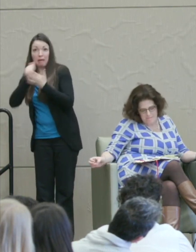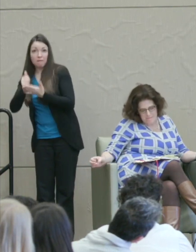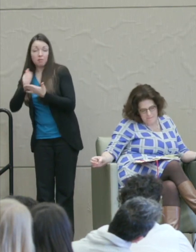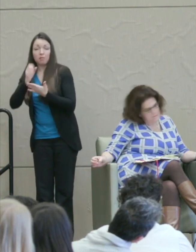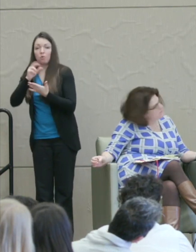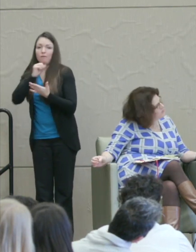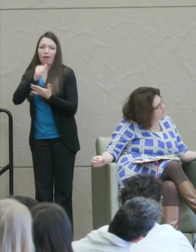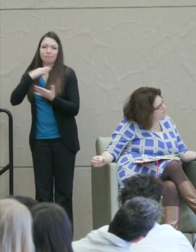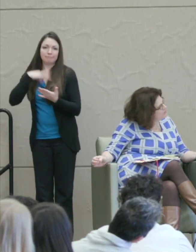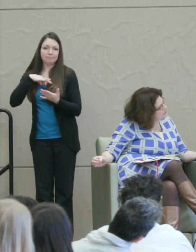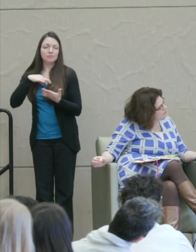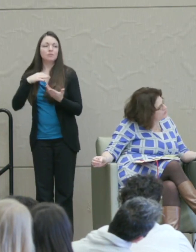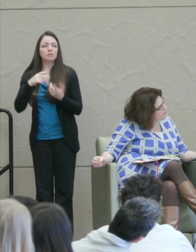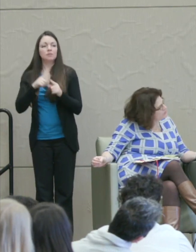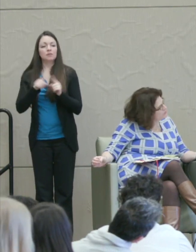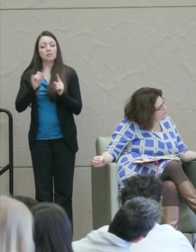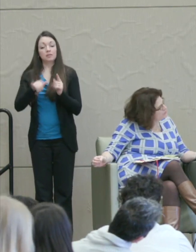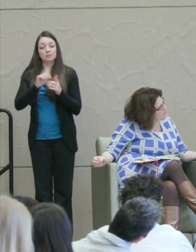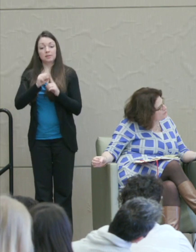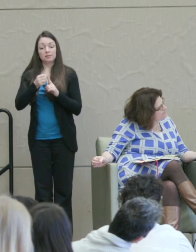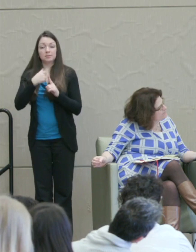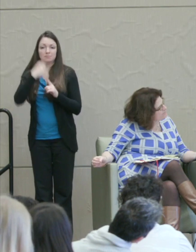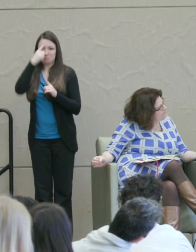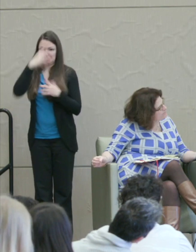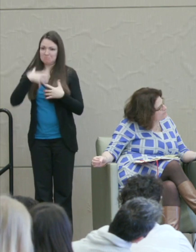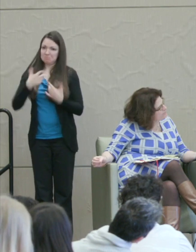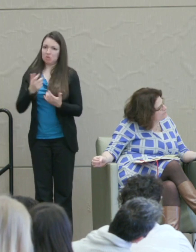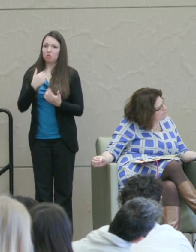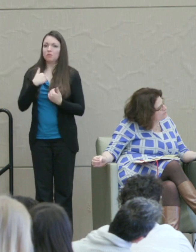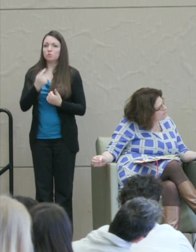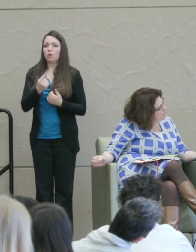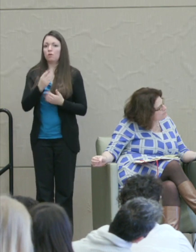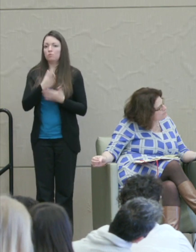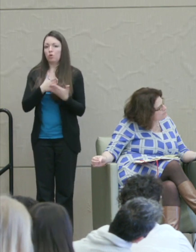And in this case, I think anger has one part.